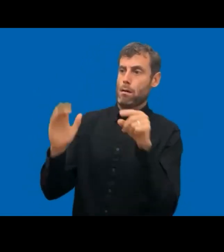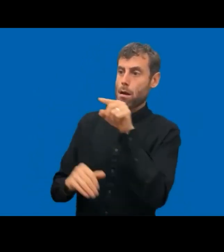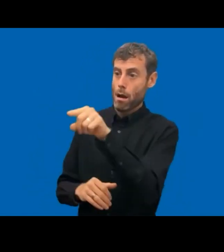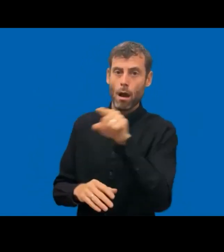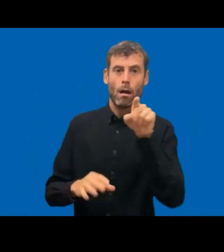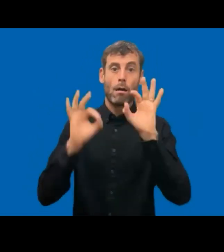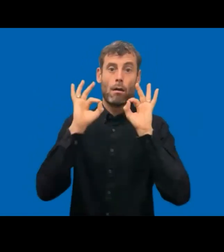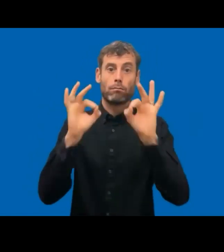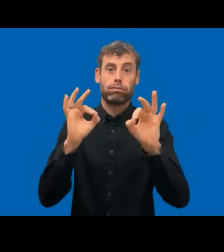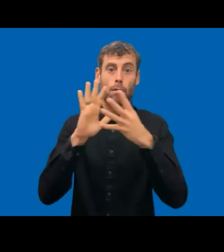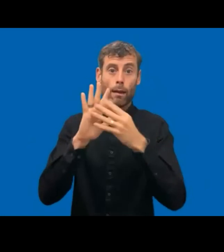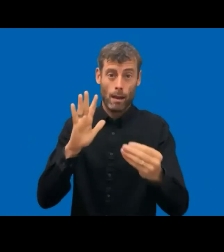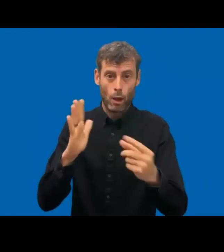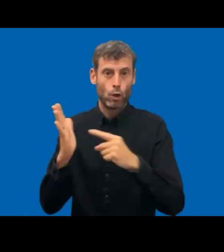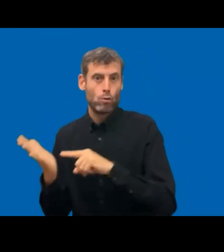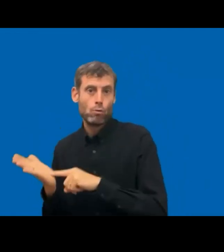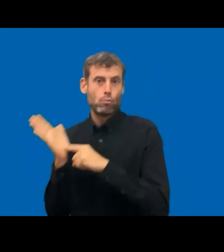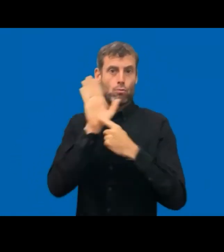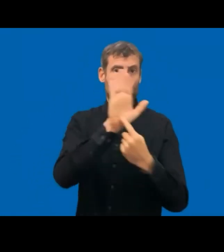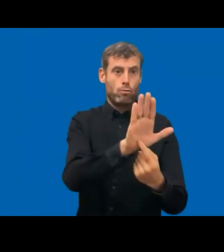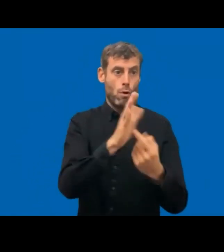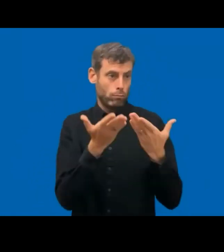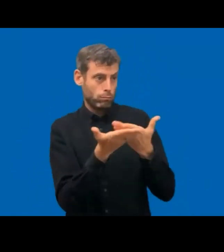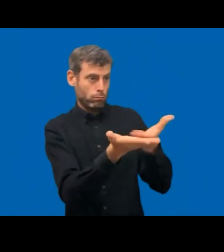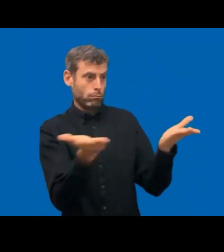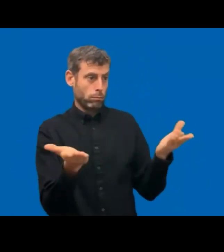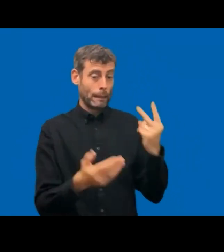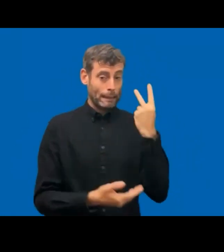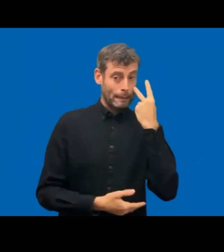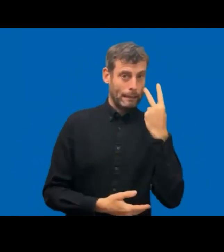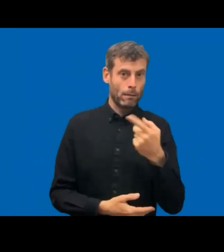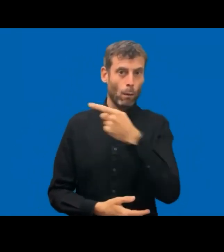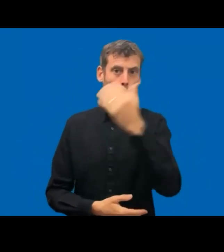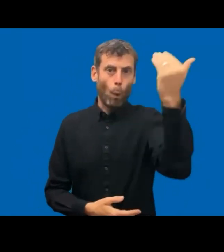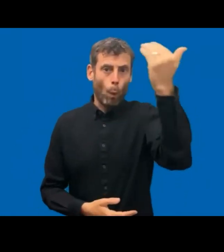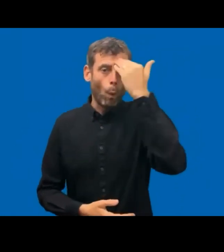It's about bringing all the knowledge, all the resources together, to be aware of technological